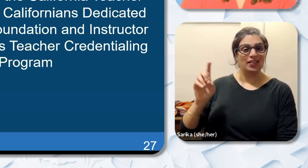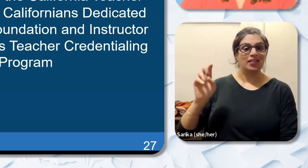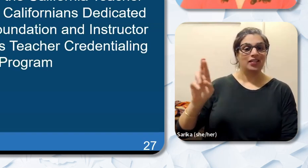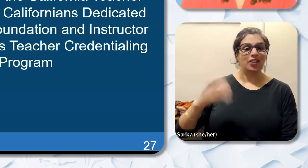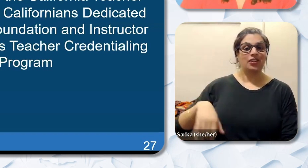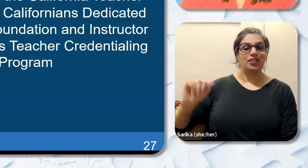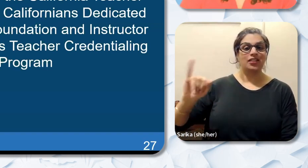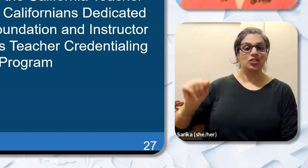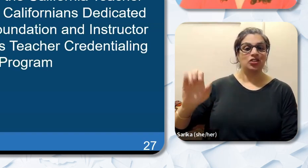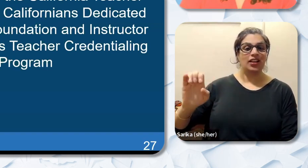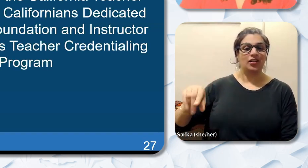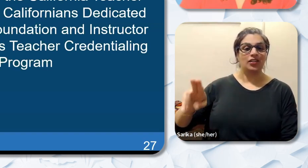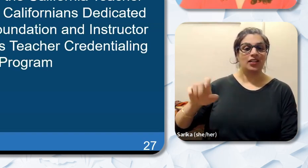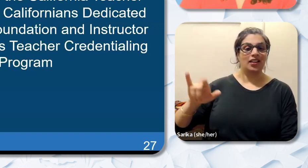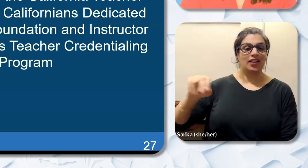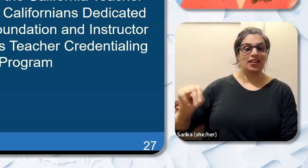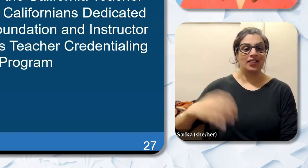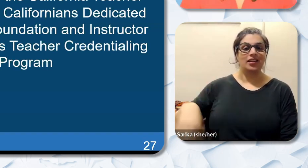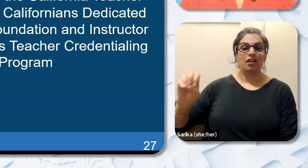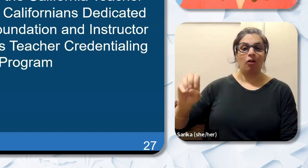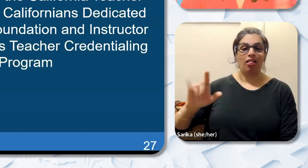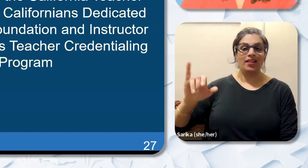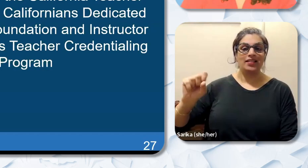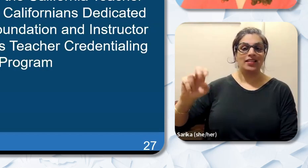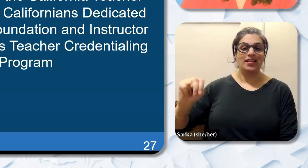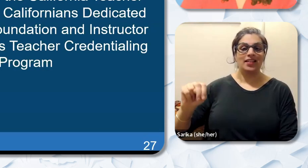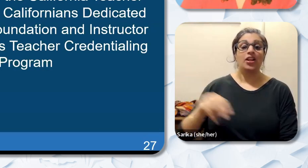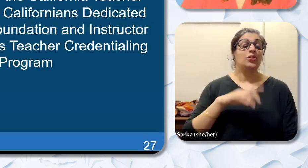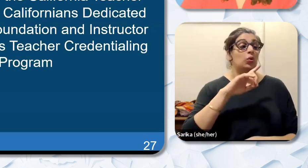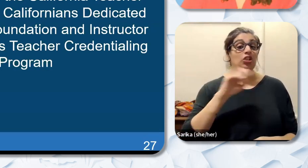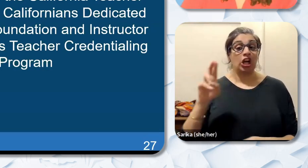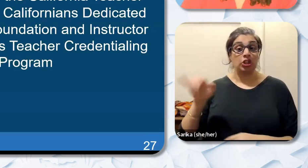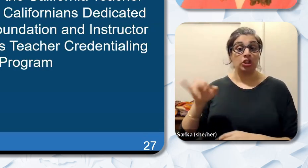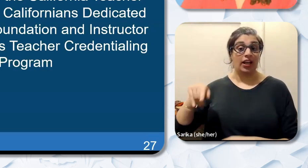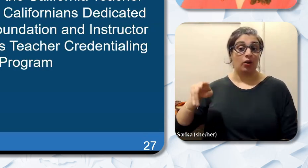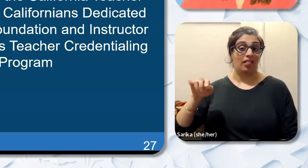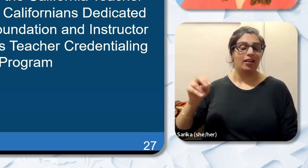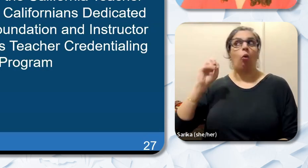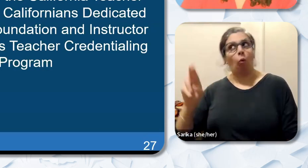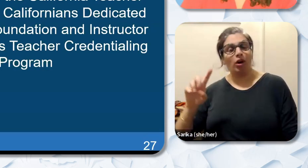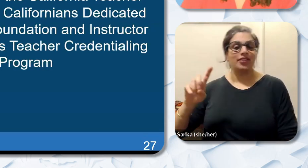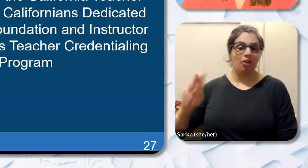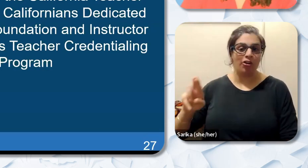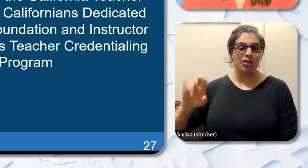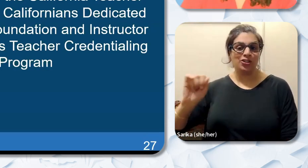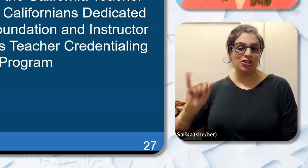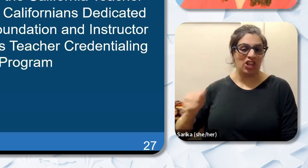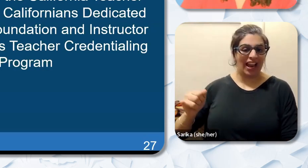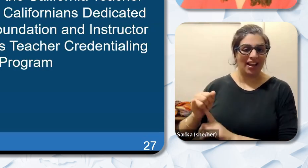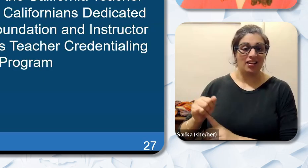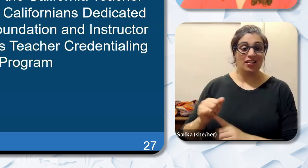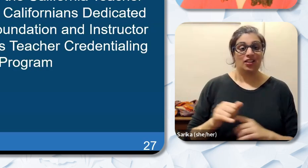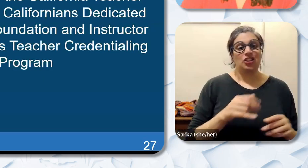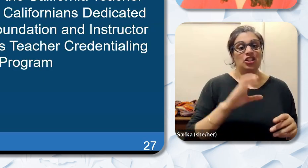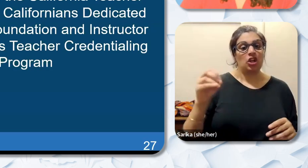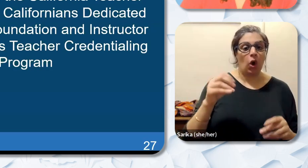Ollison. Dr. Jacqueline or Dr. J is Co-Director of the California Teacher Residency Lab and an